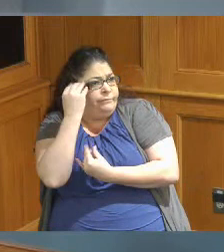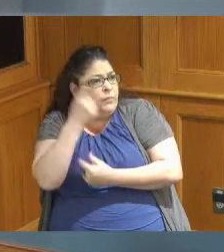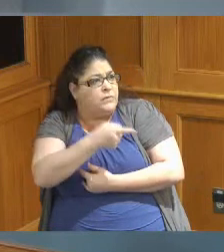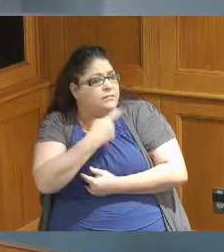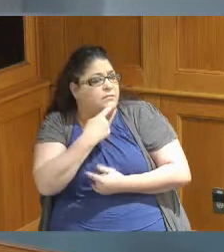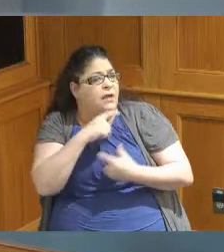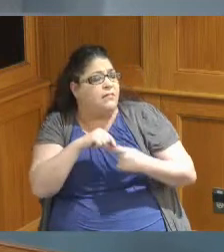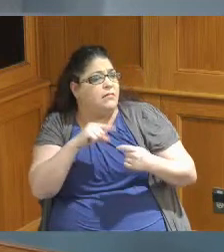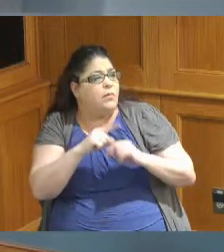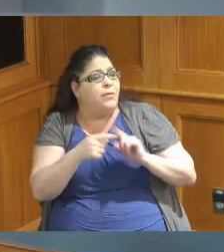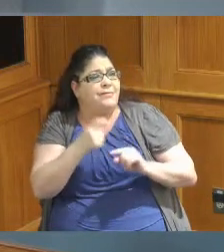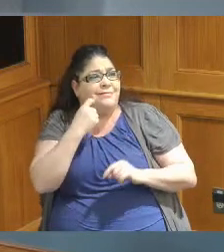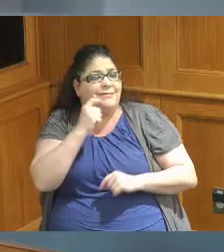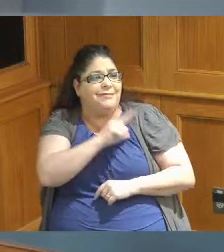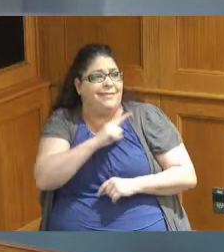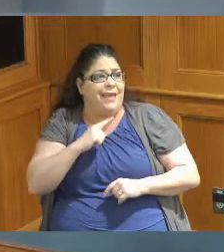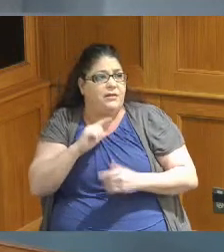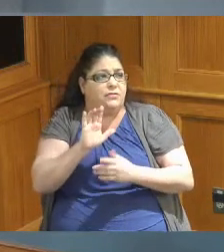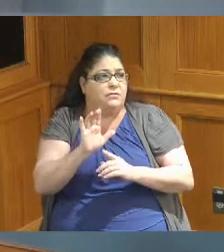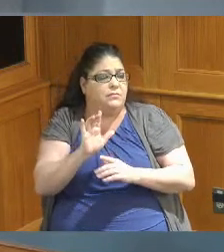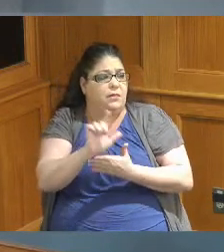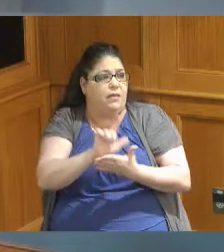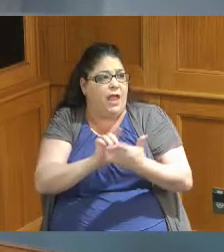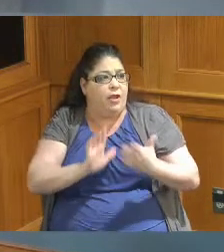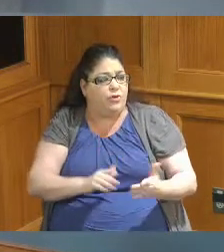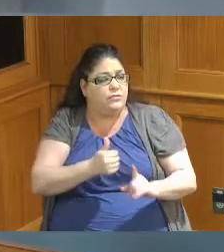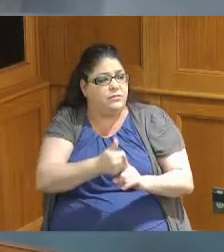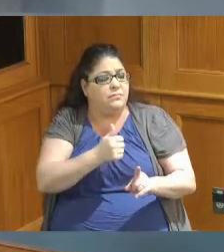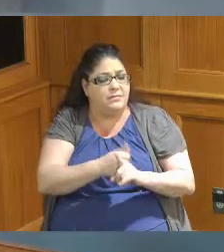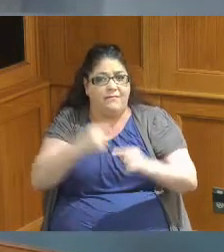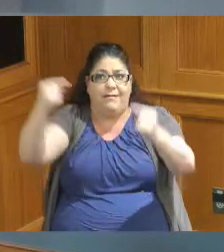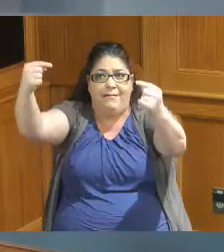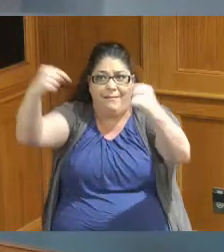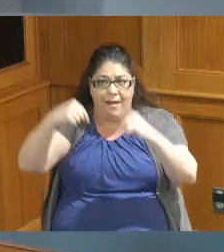meeting with the legislators and they came down we mentioned them how important a local government